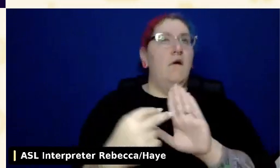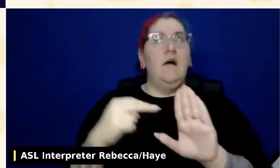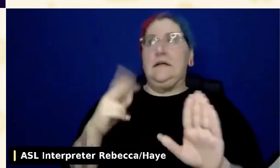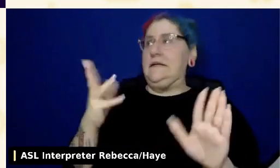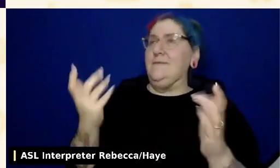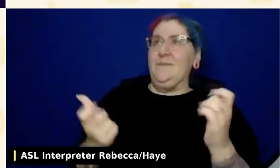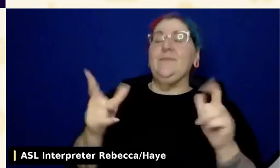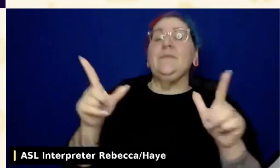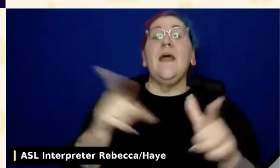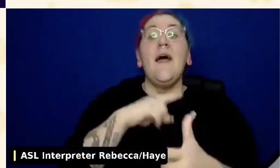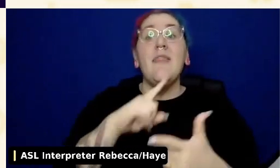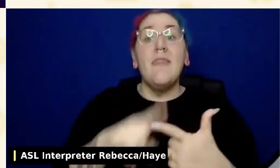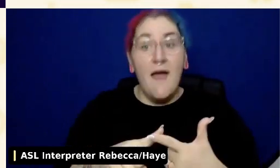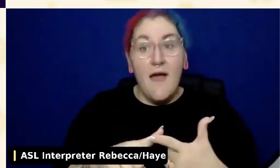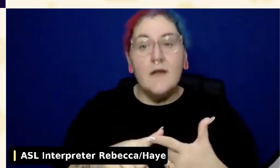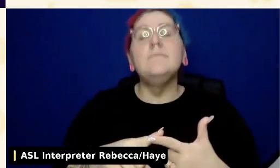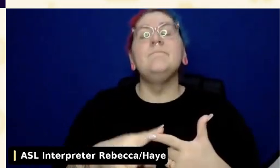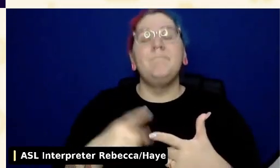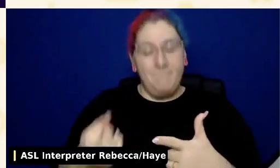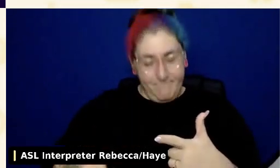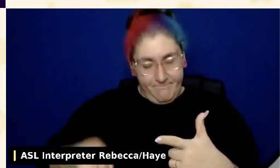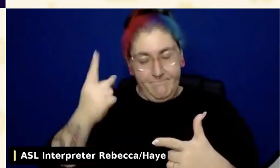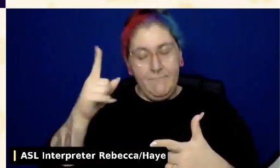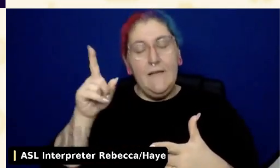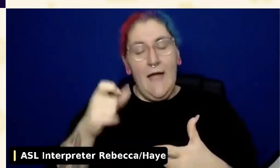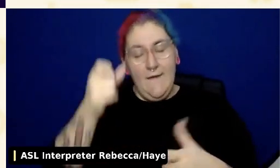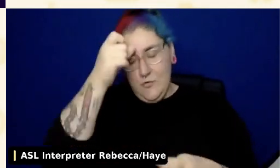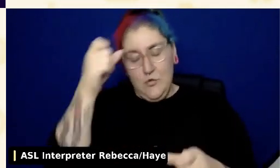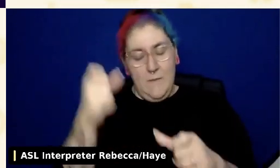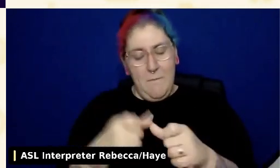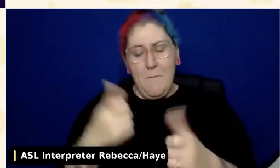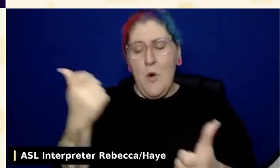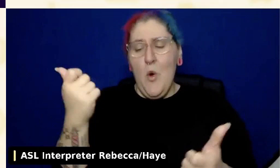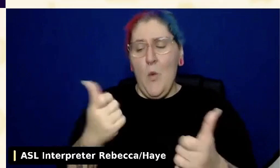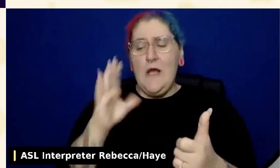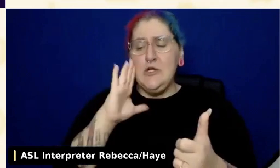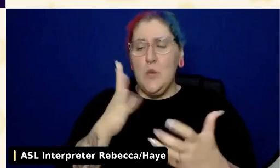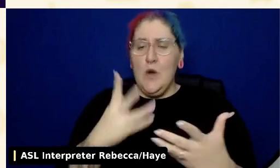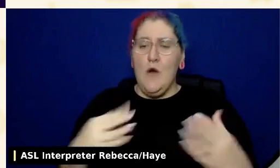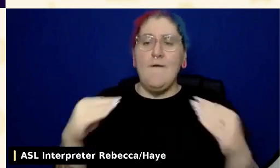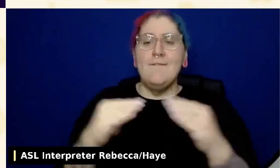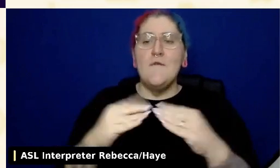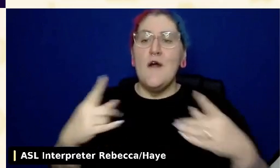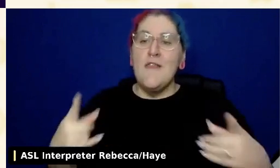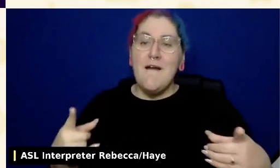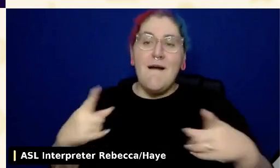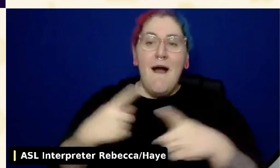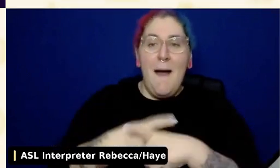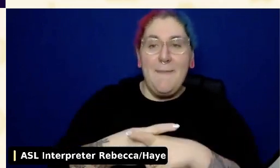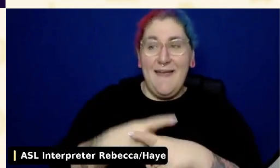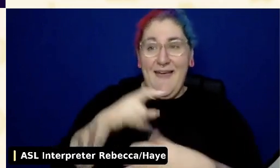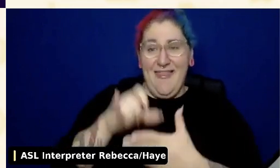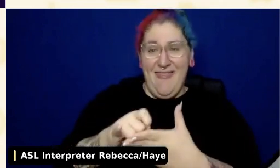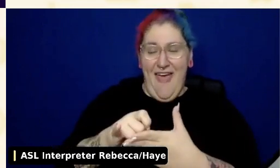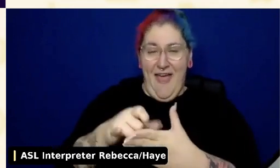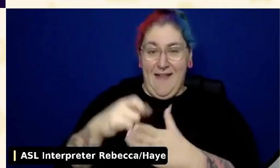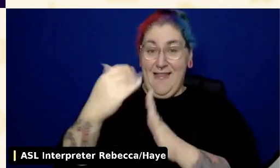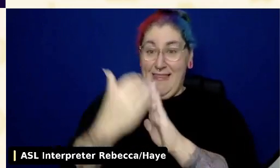that you really have to keep in mind and what further complicates creating this list is that there are many WordPress plugins